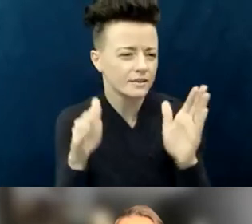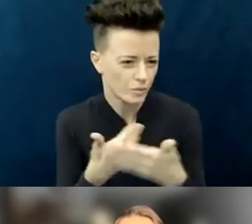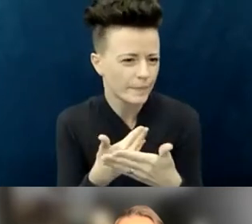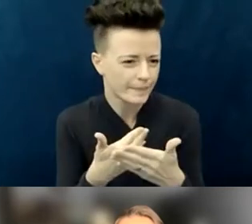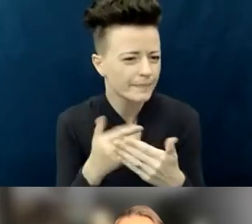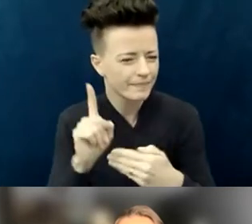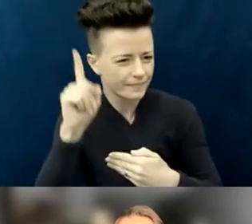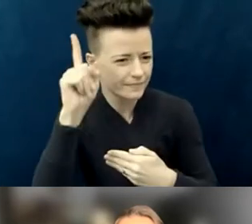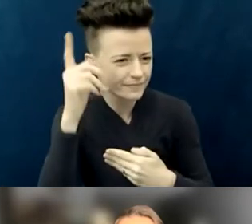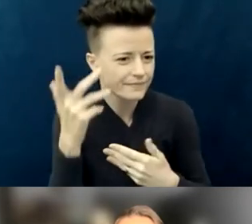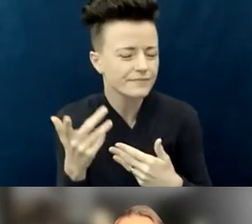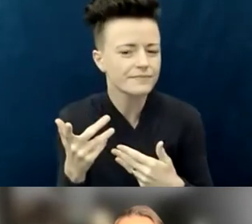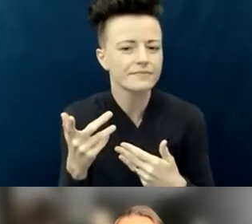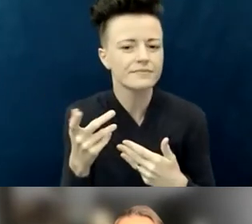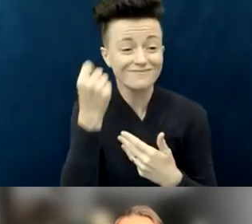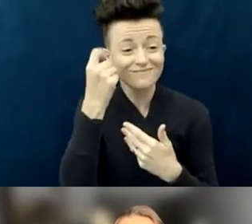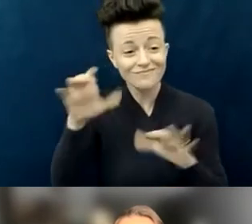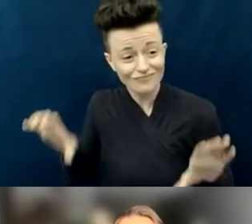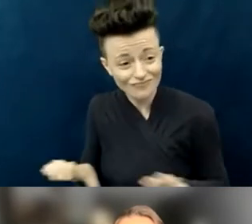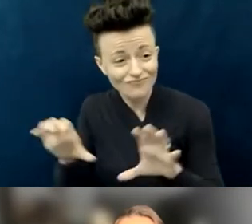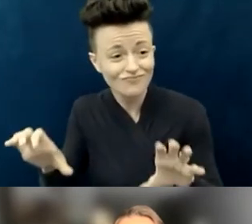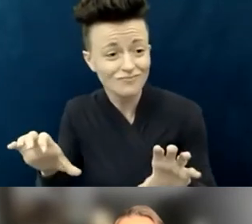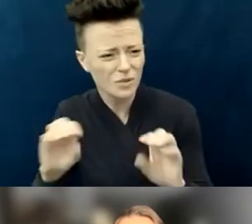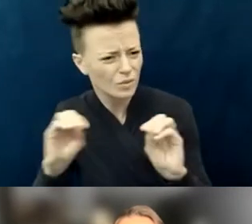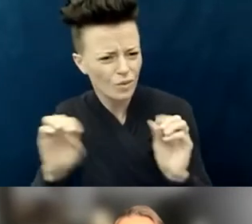Interestingly, our children's worker